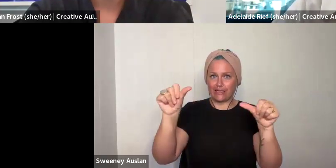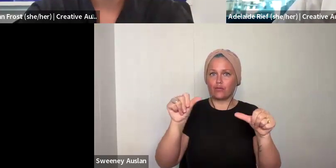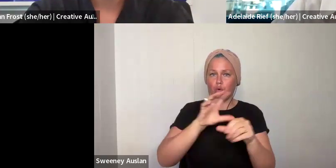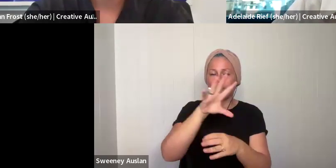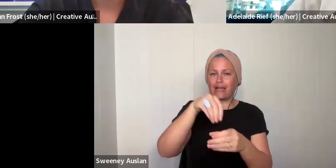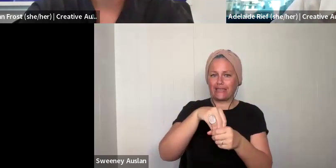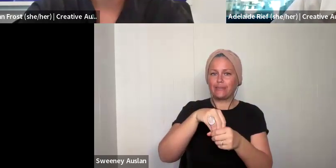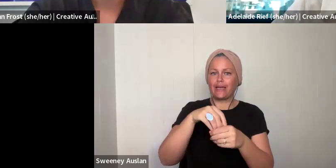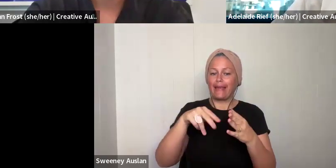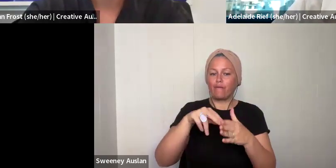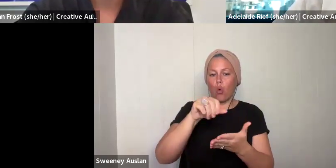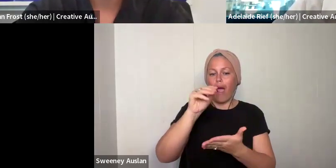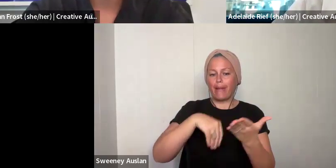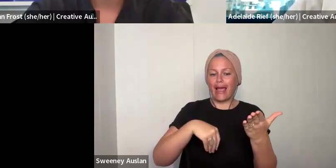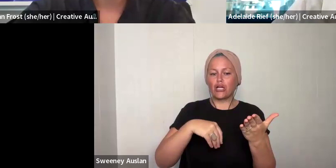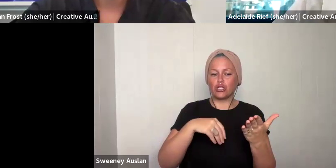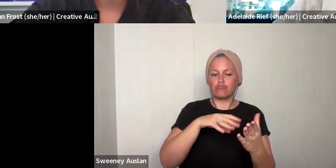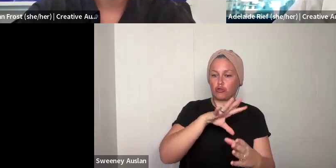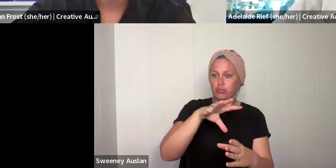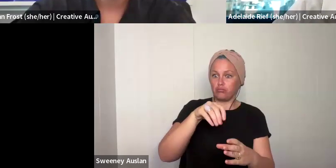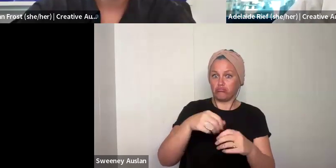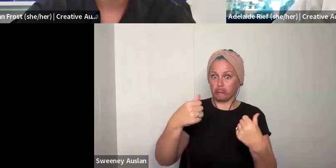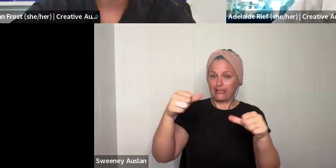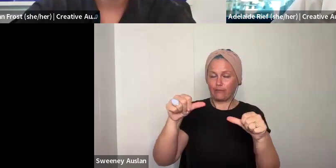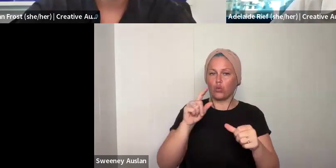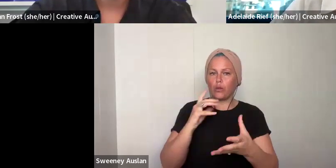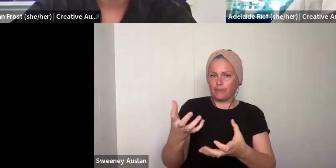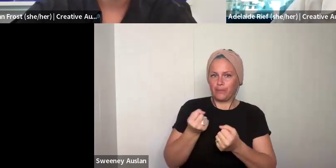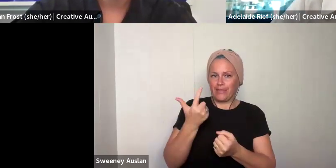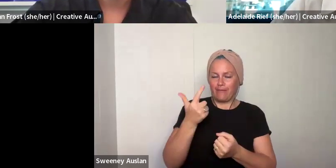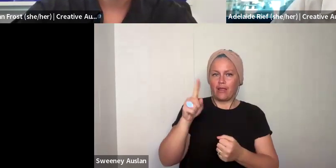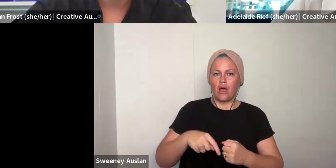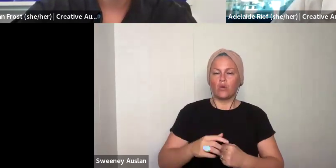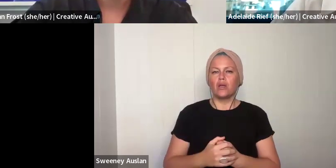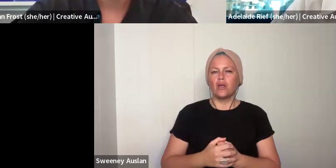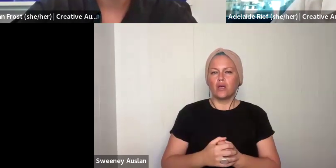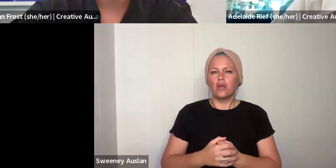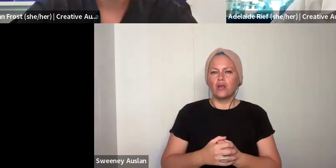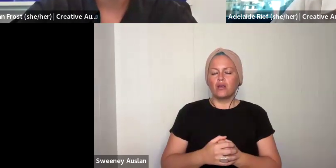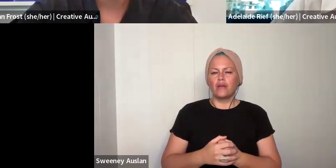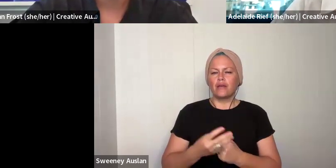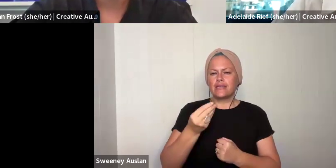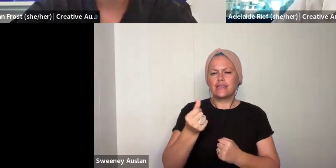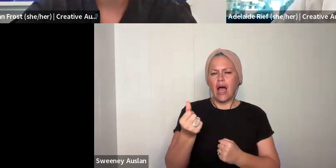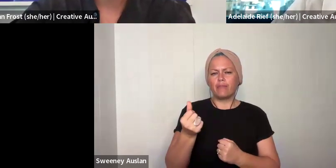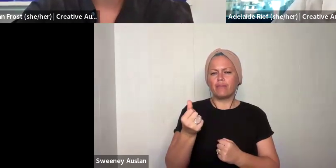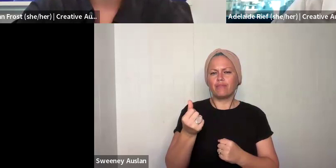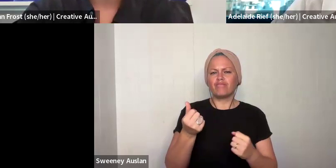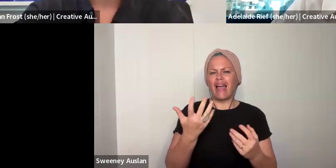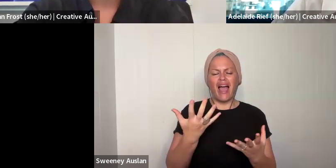This is in relation to the $7000 grant that you will receive if you are successful. Your application to be a participant in this